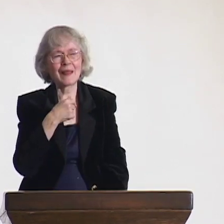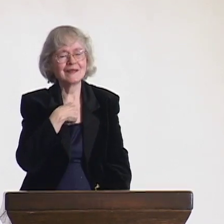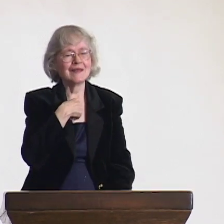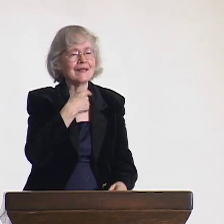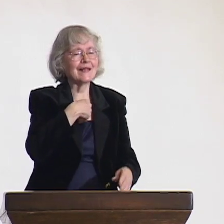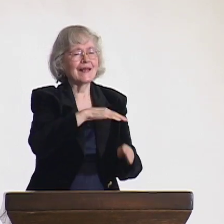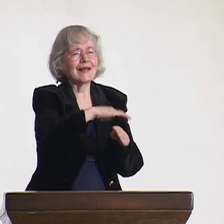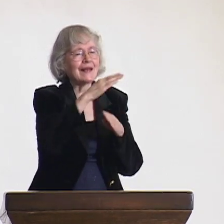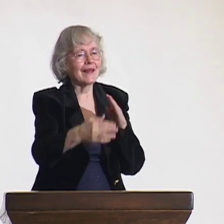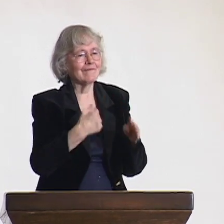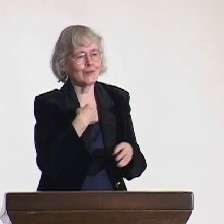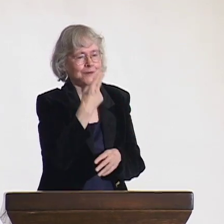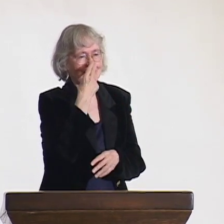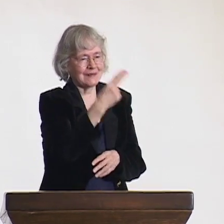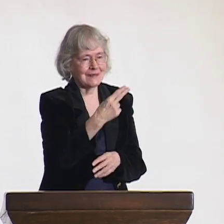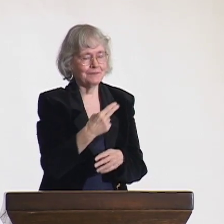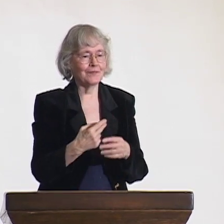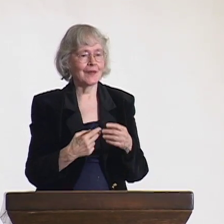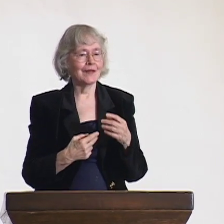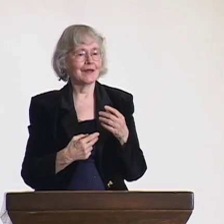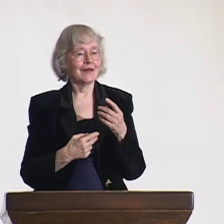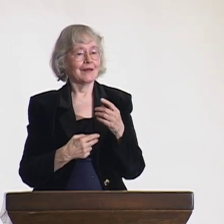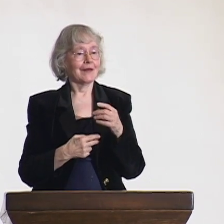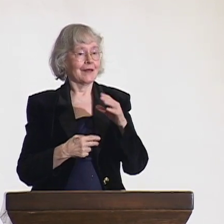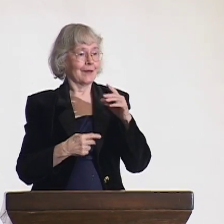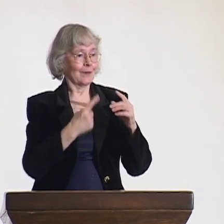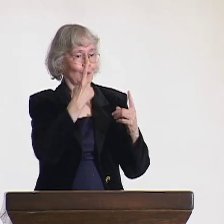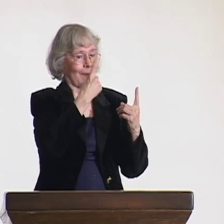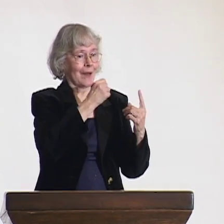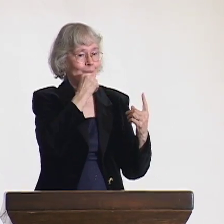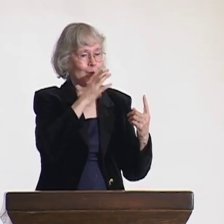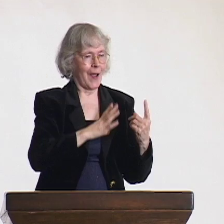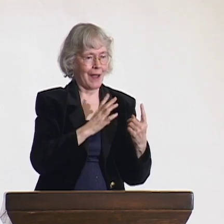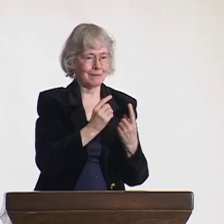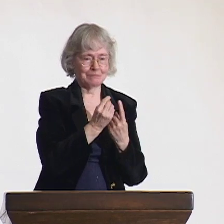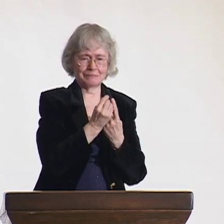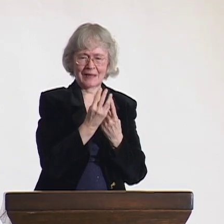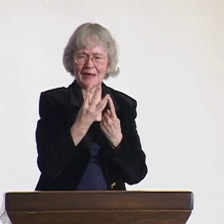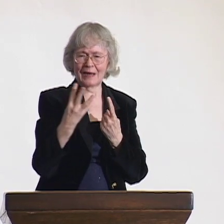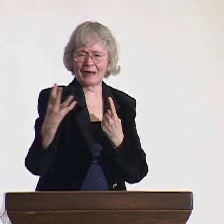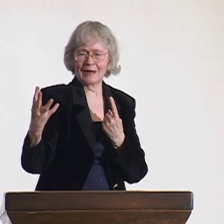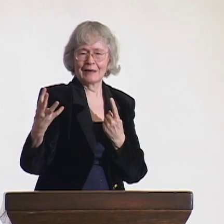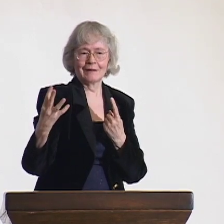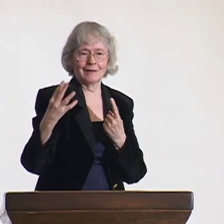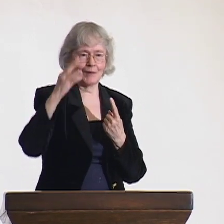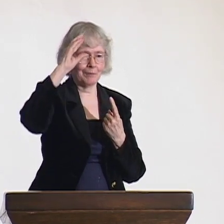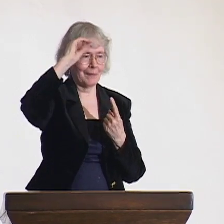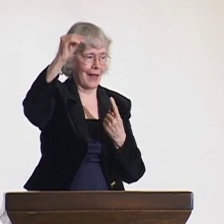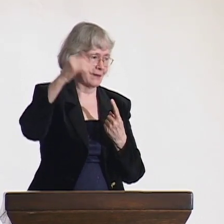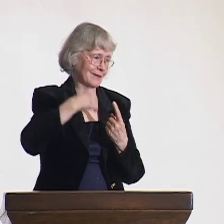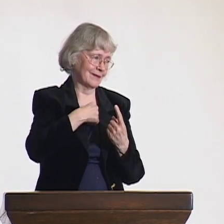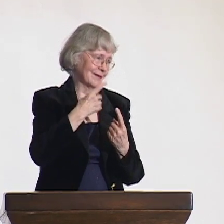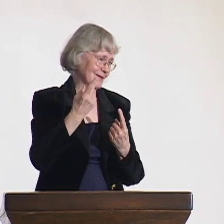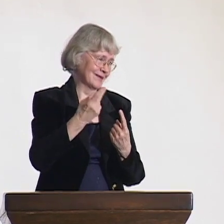In the world, there are isolated communities that sometimes use sign language for both Deaf and hearing cultures.